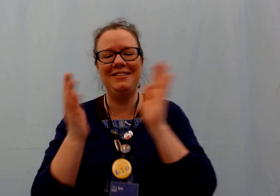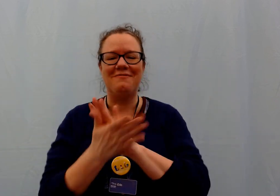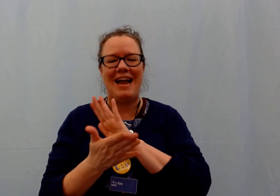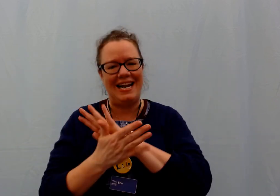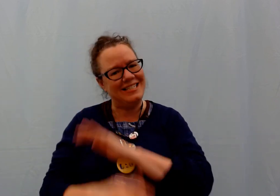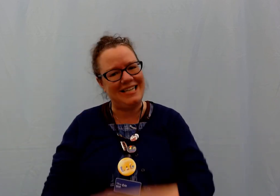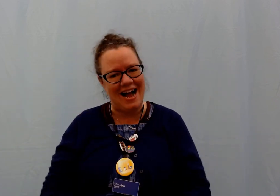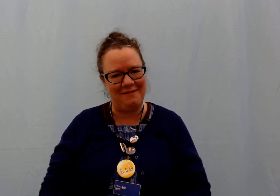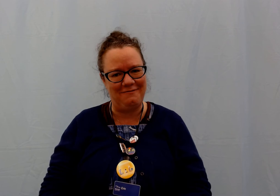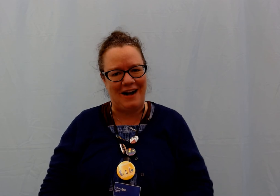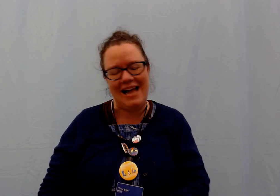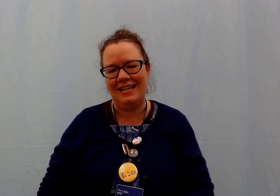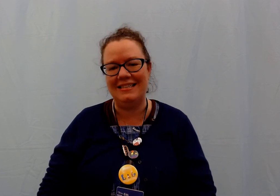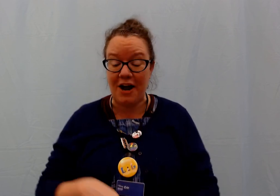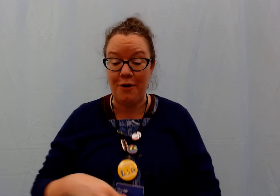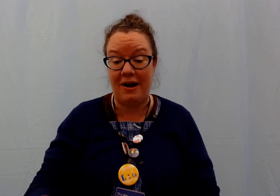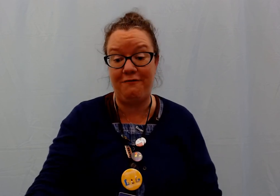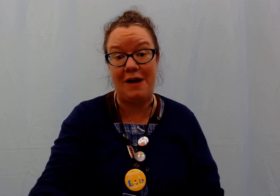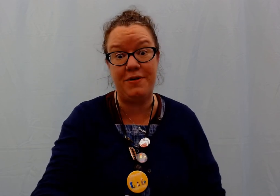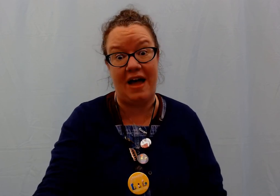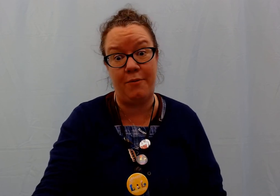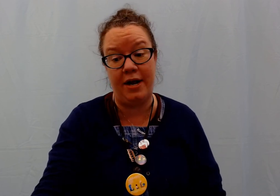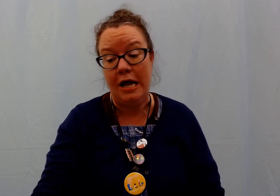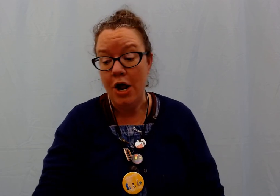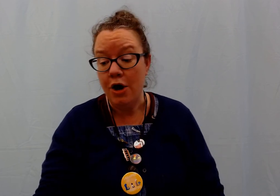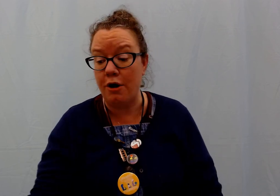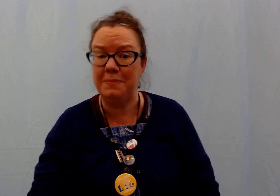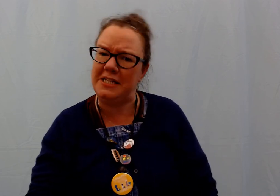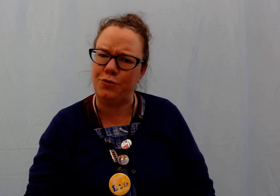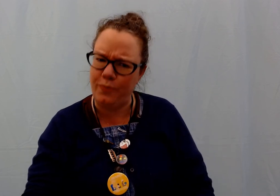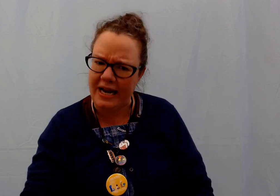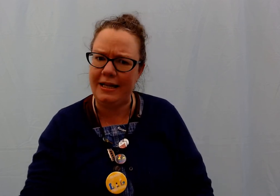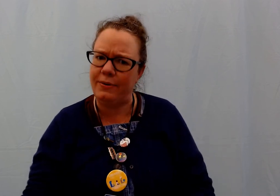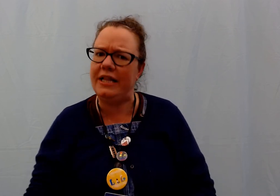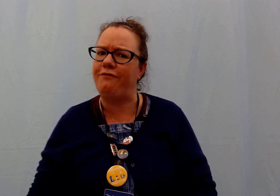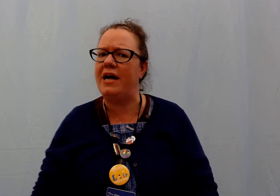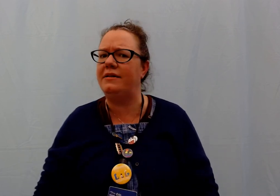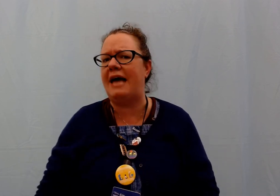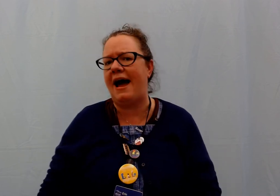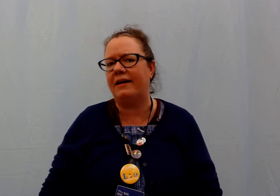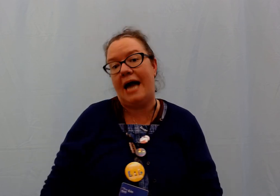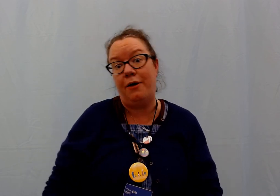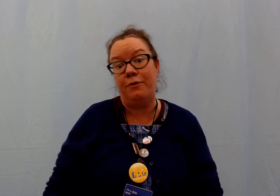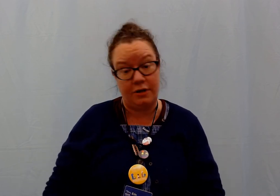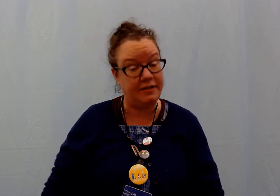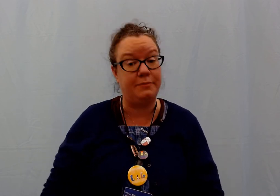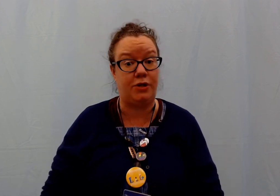Great job friends! I hope you had fun with that one. Grown-ups, it's really really fun to act out some